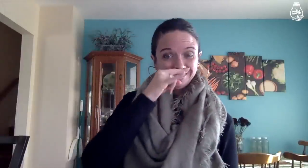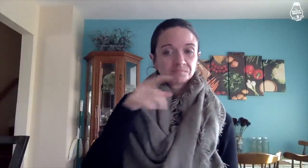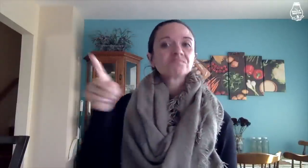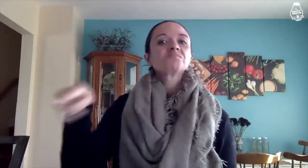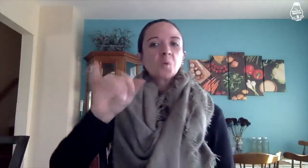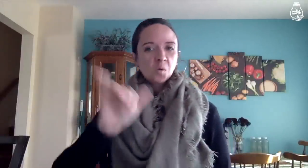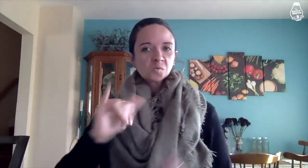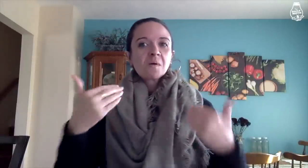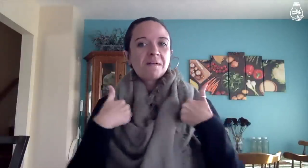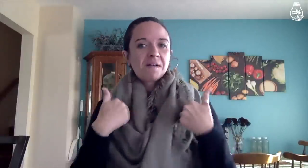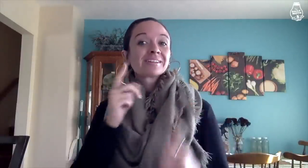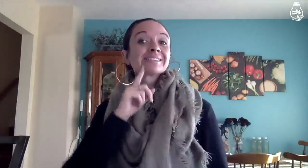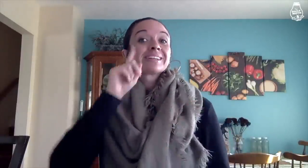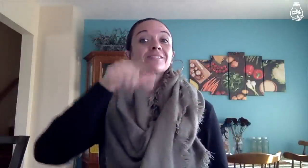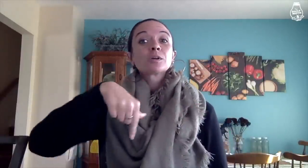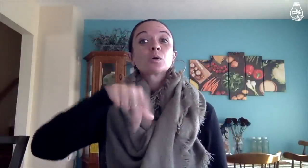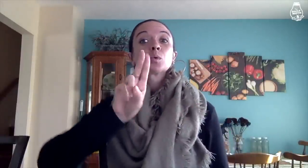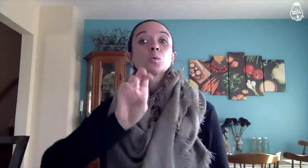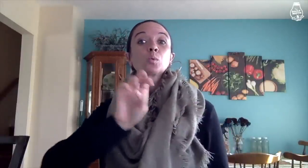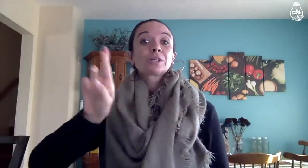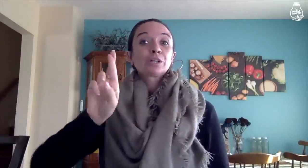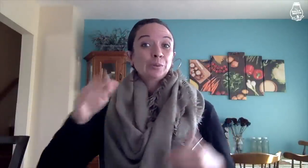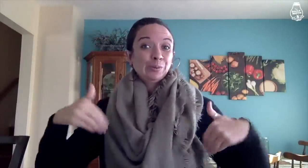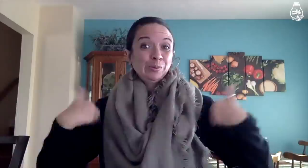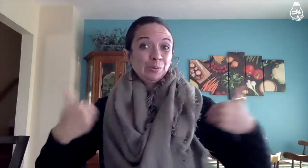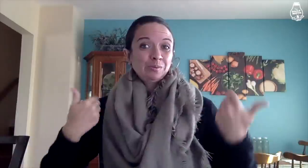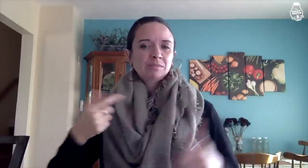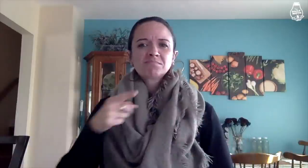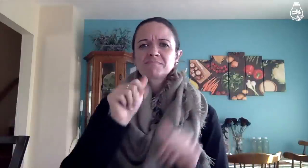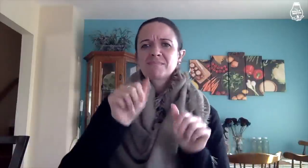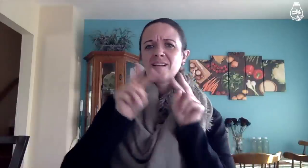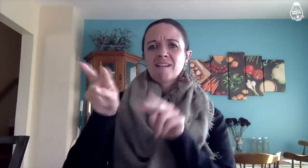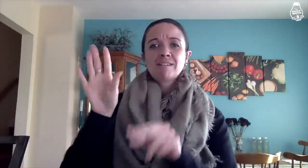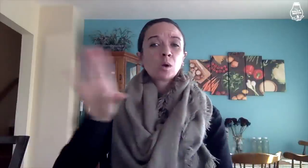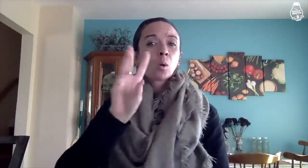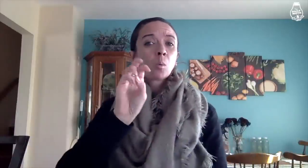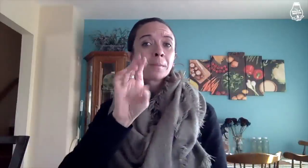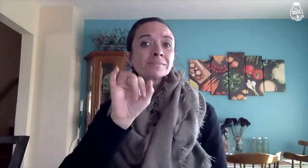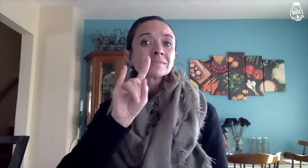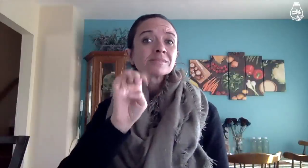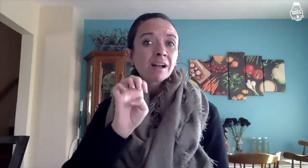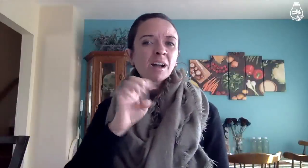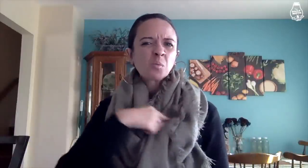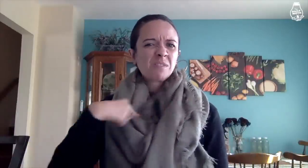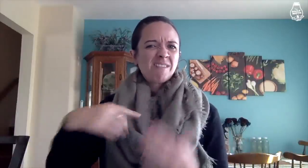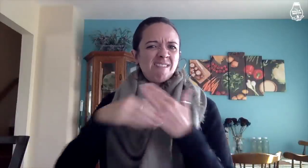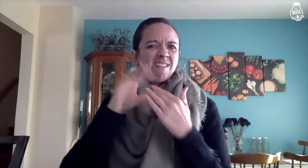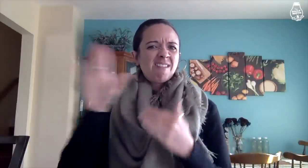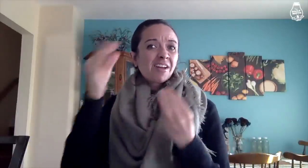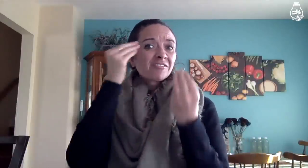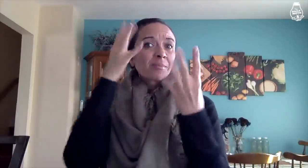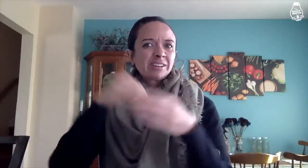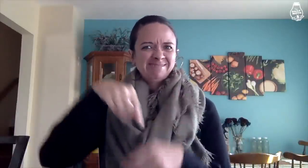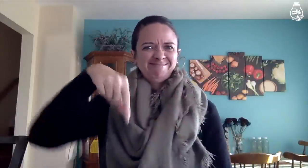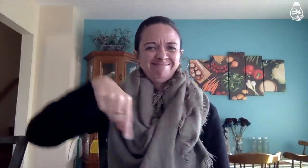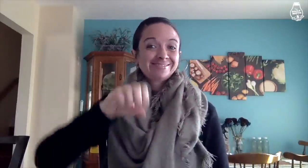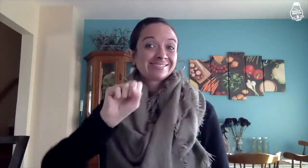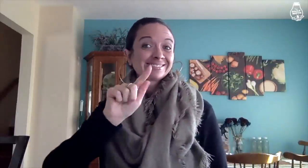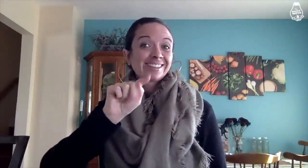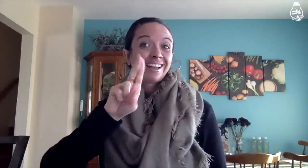They also have Deaf Queer Youth. You can look at their website. We’ve added their information in this status.